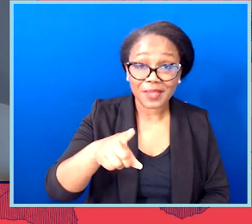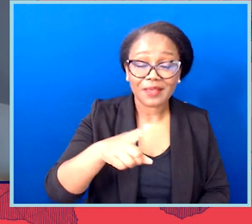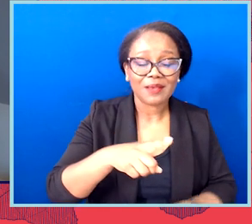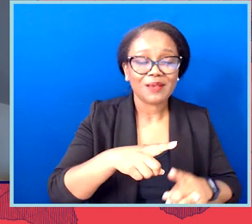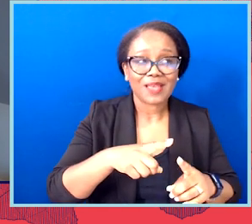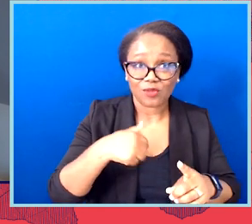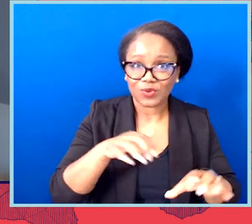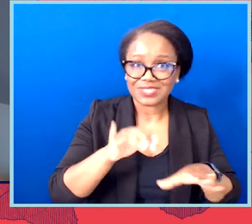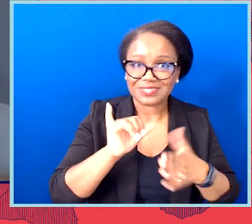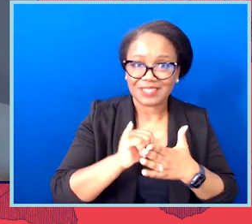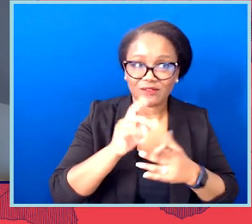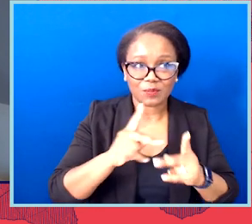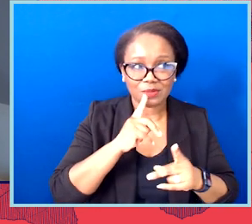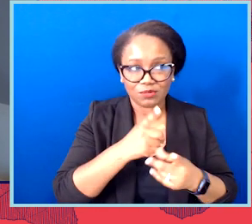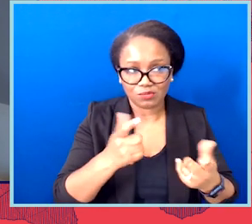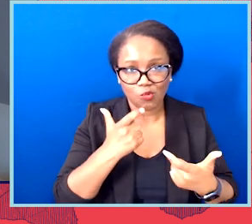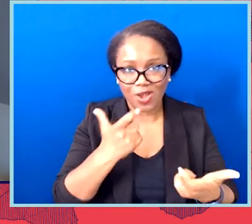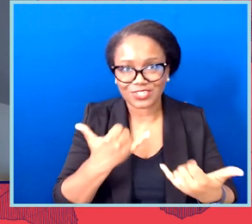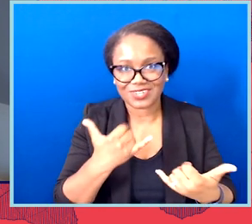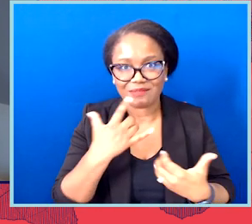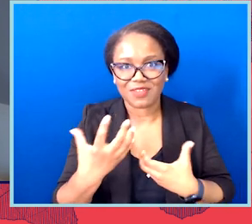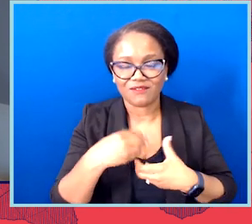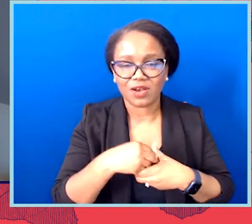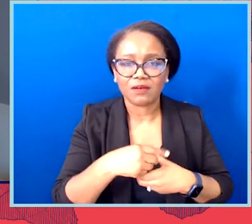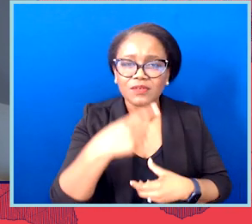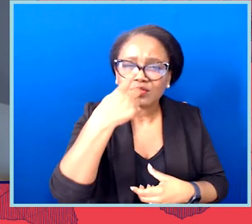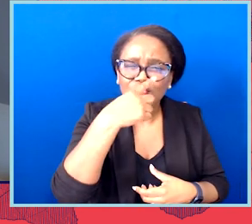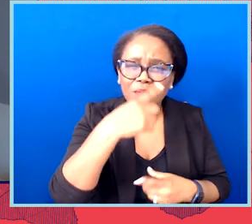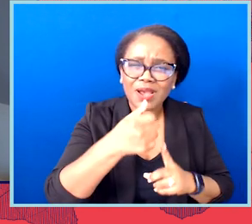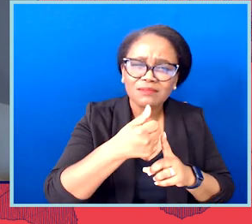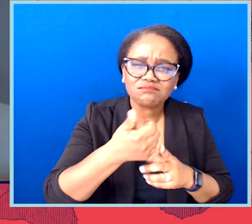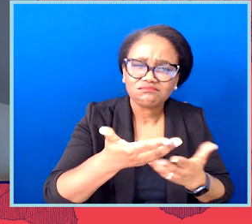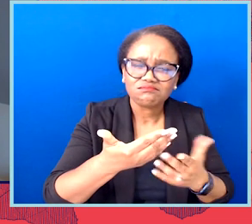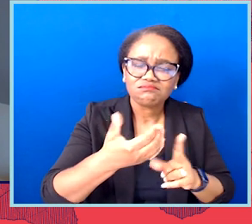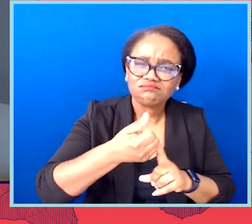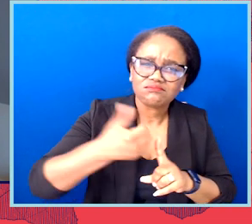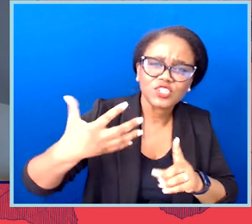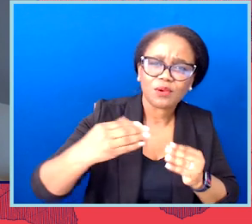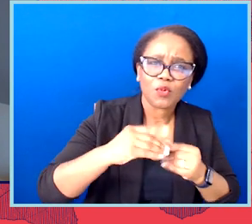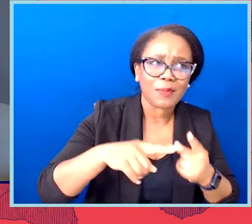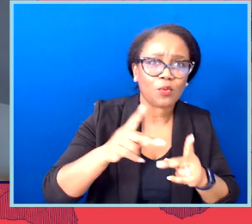So can you talk a little bit more about what actions folks can take to make sure that redistricting is conducted fairly?